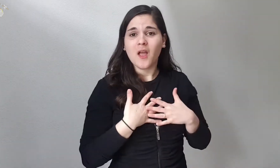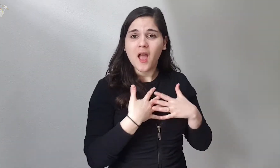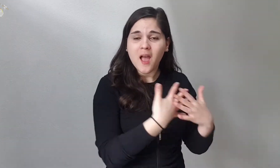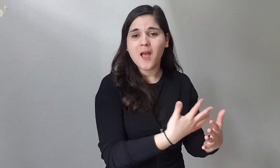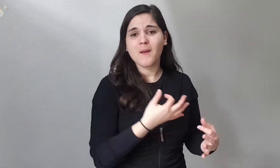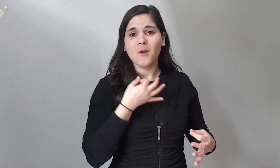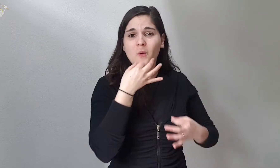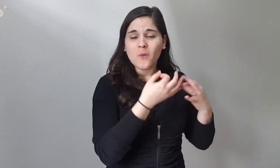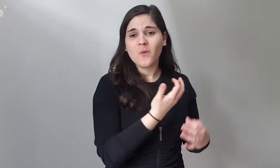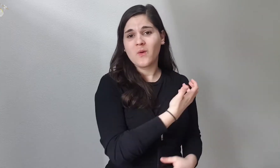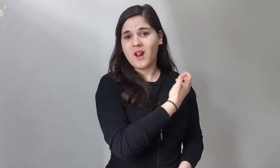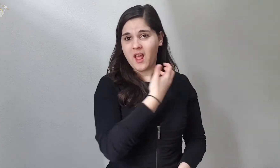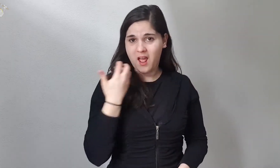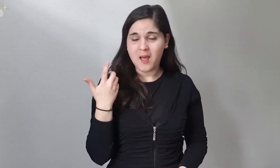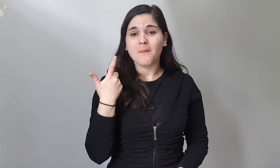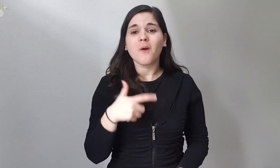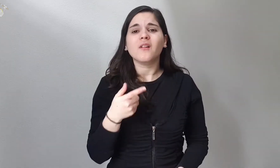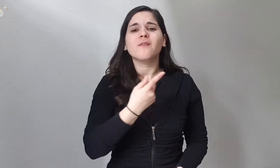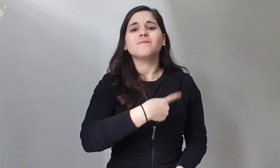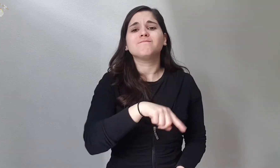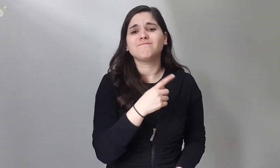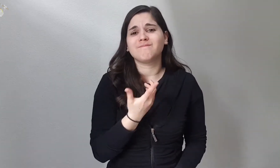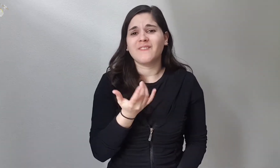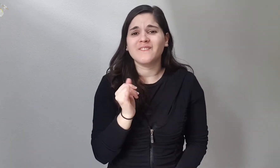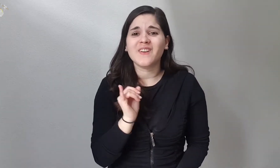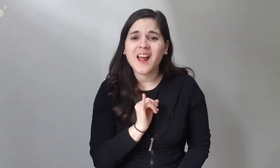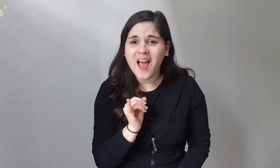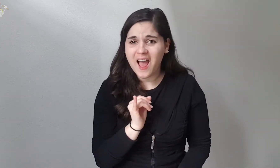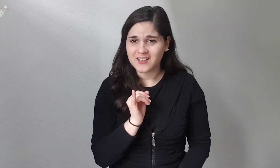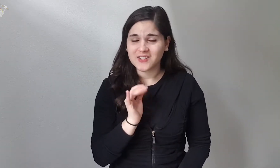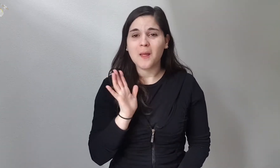loved and you have to take care of them because they are fragile